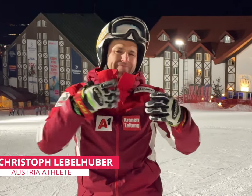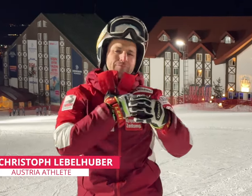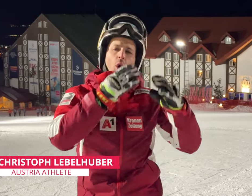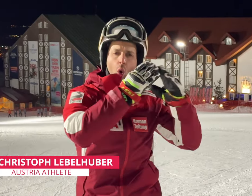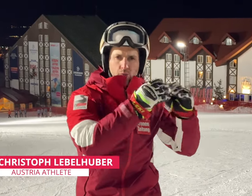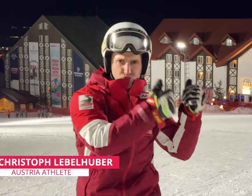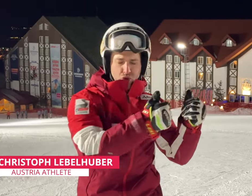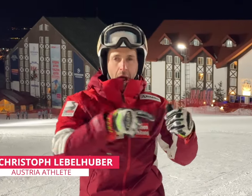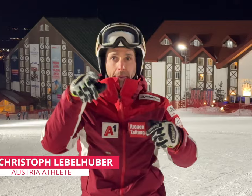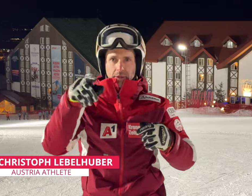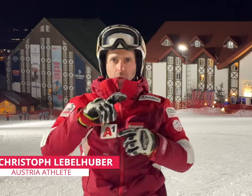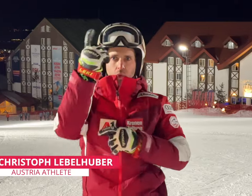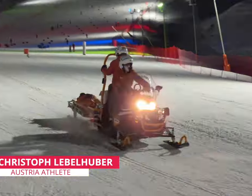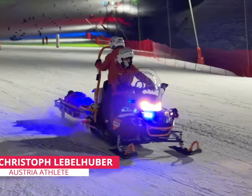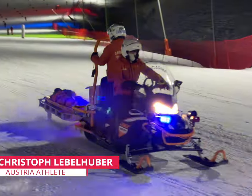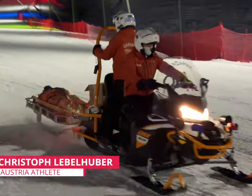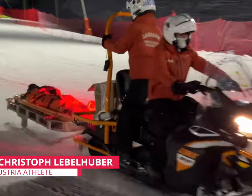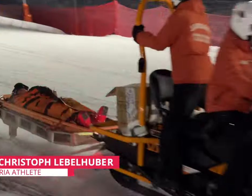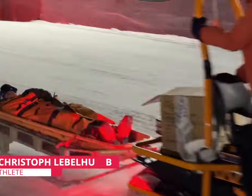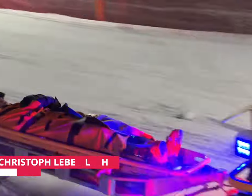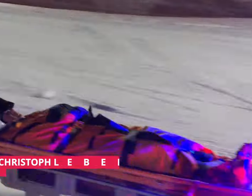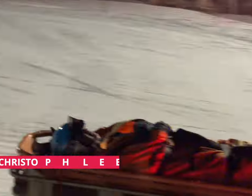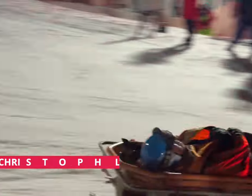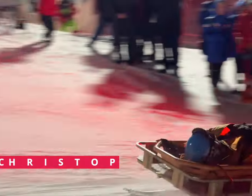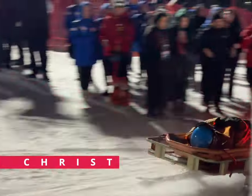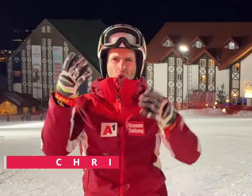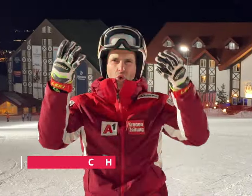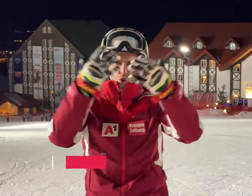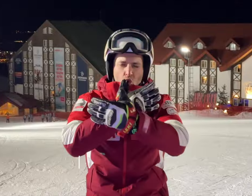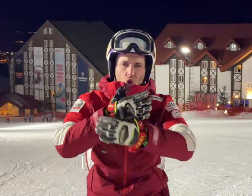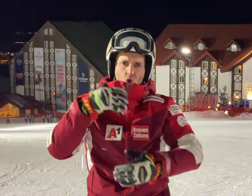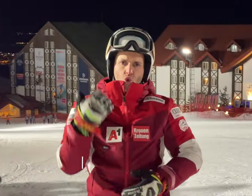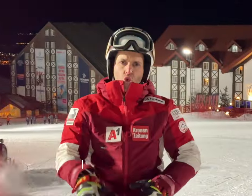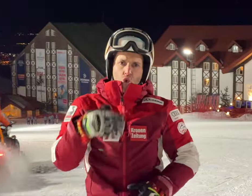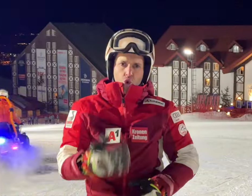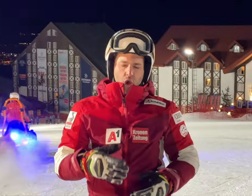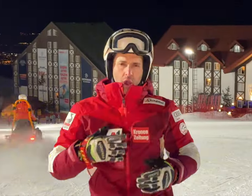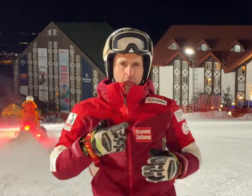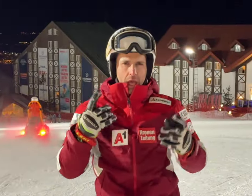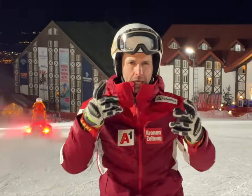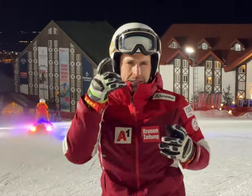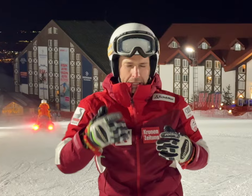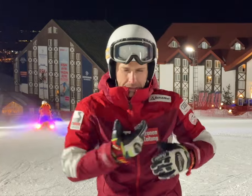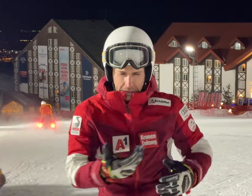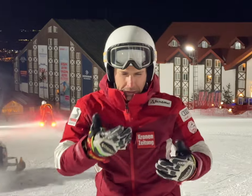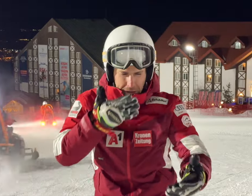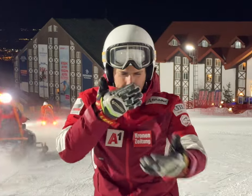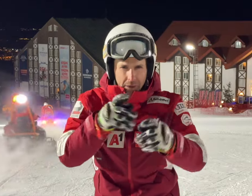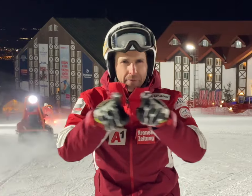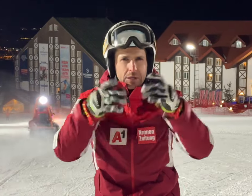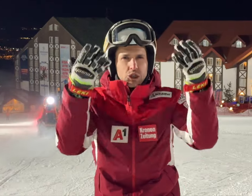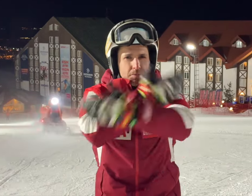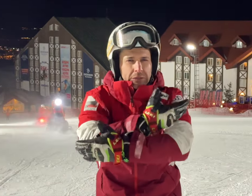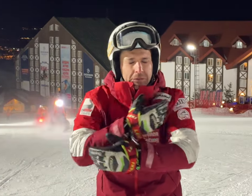lights and easier. It's dark here and the visibility is not good.